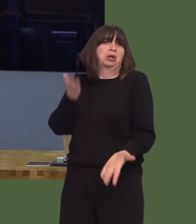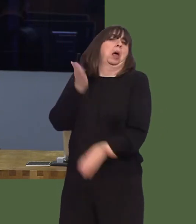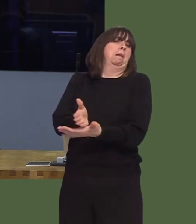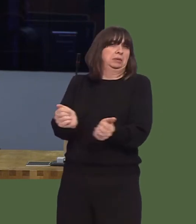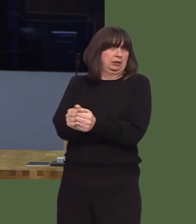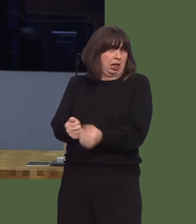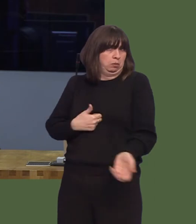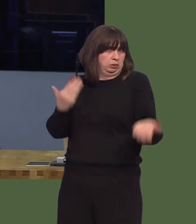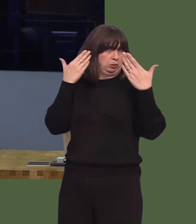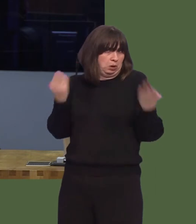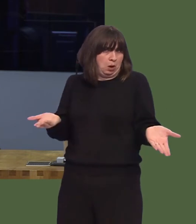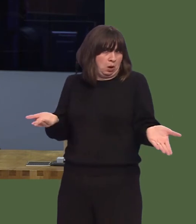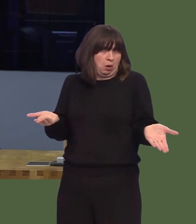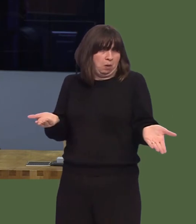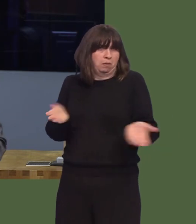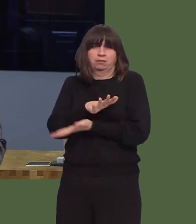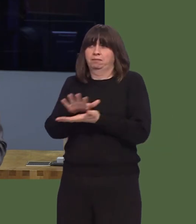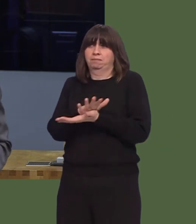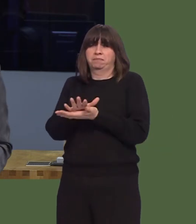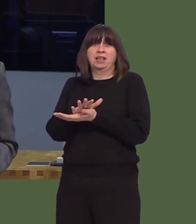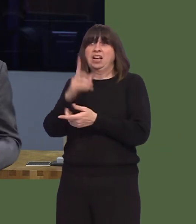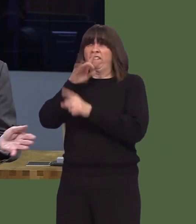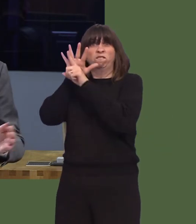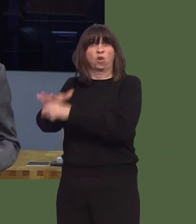It's not in our gift to force the EU to enter into a deal with us, we just said that it